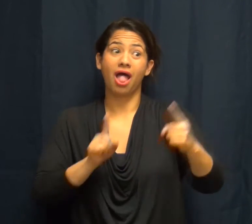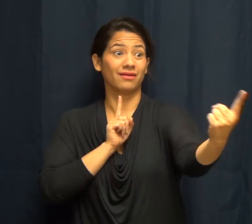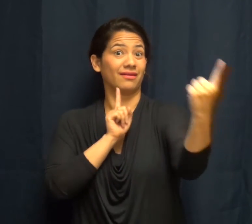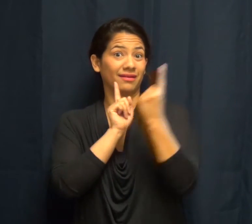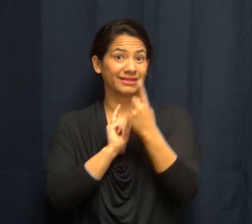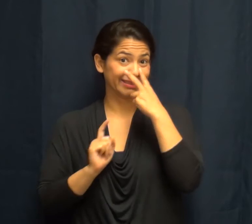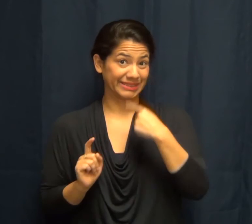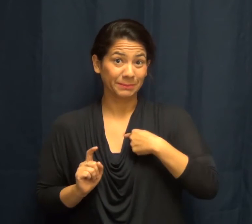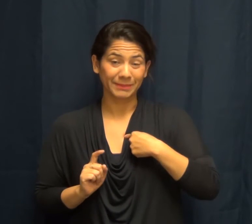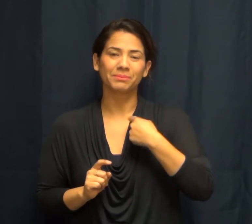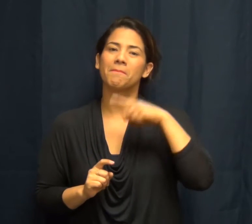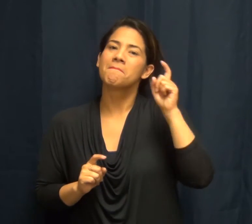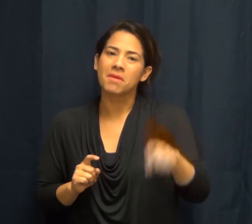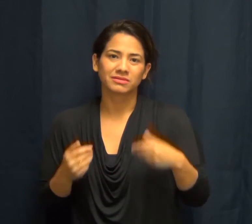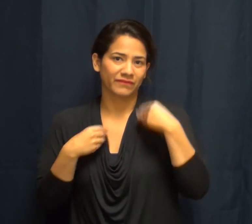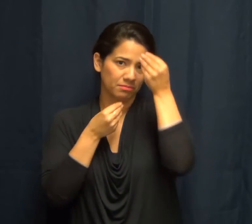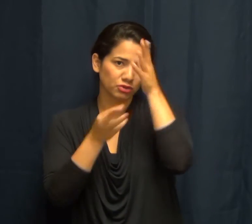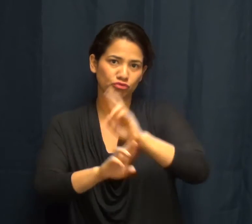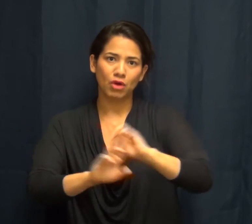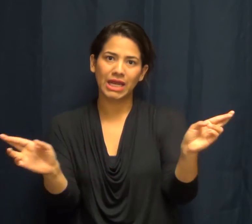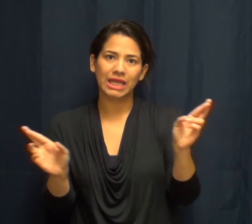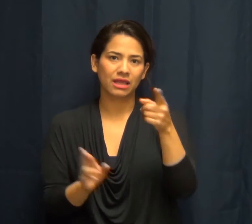Make sure to have all information ready when you come to meet with me.